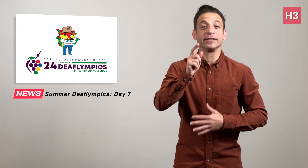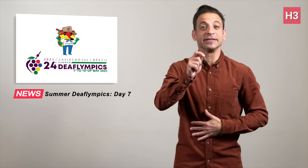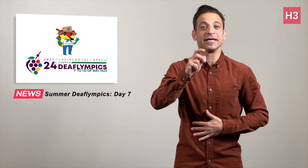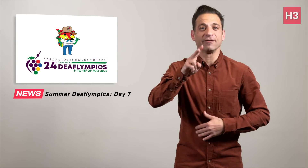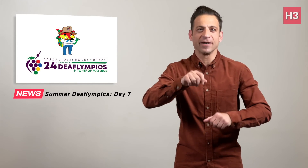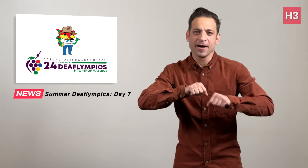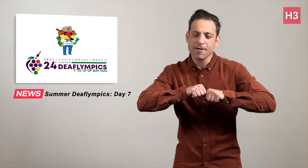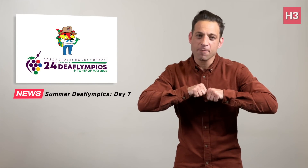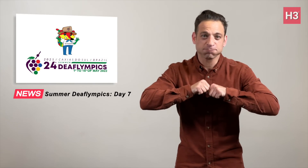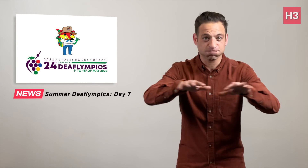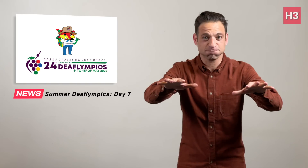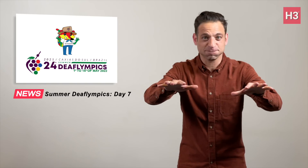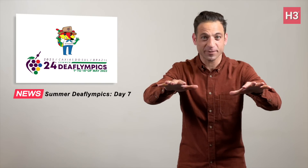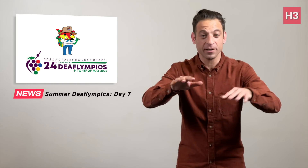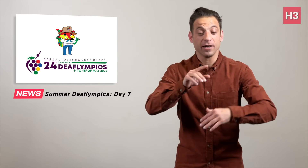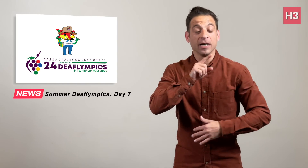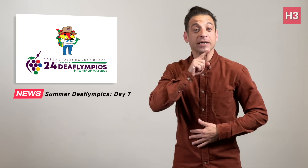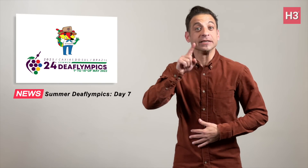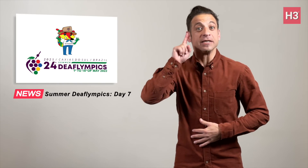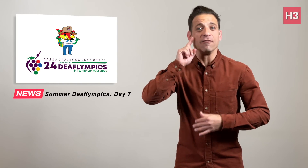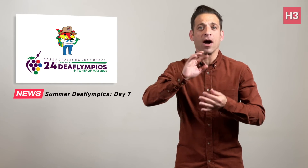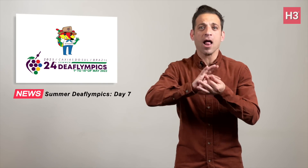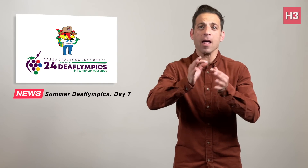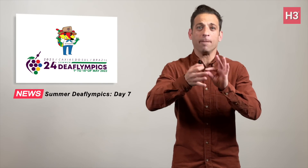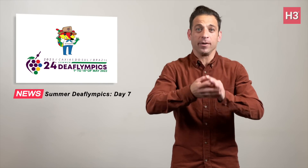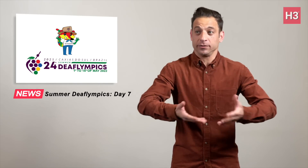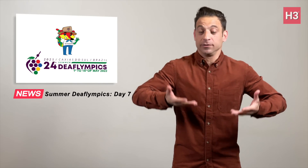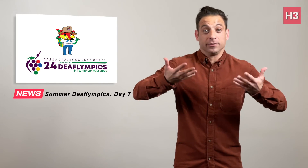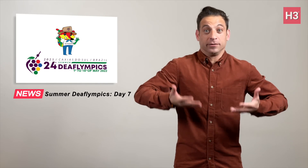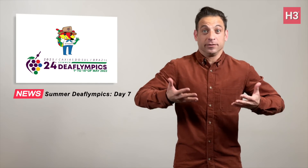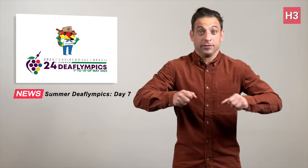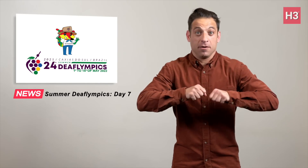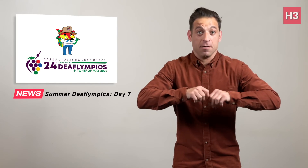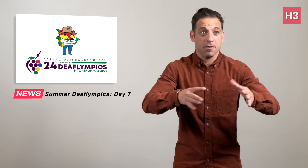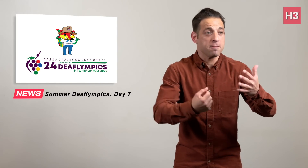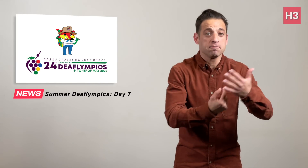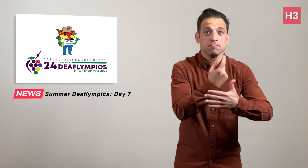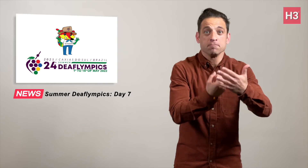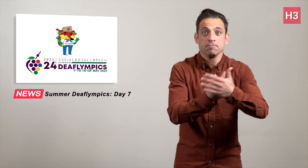The Deaflympics athletics events begins today